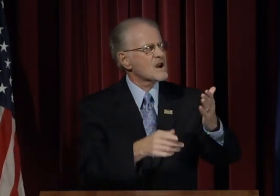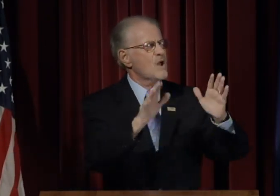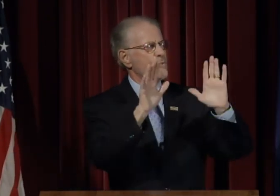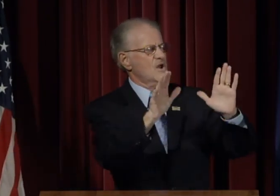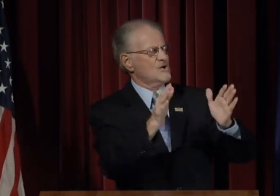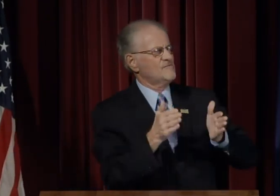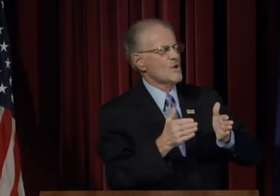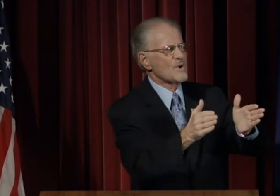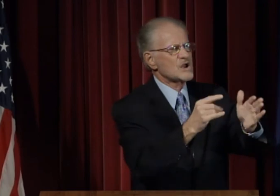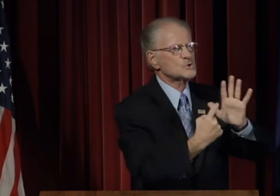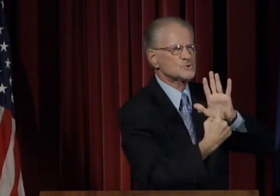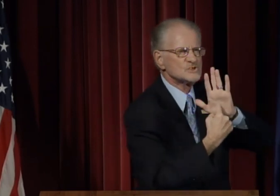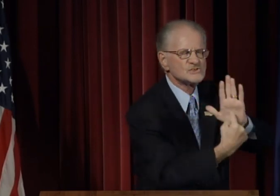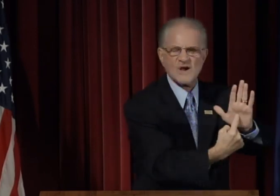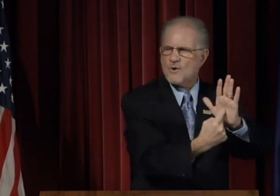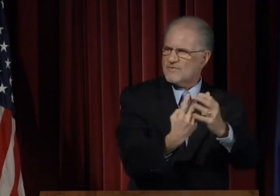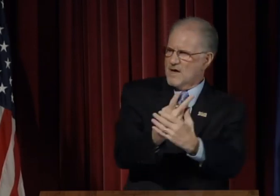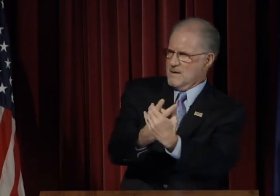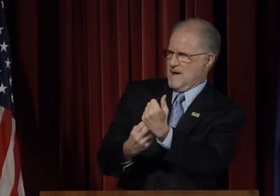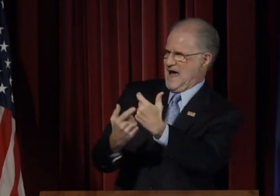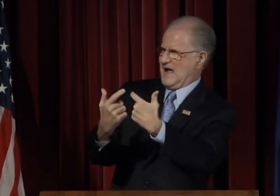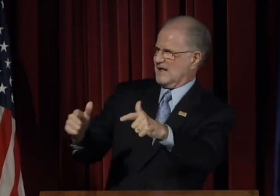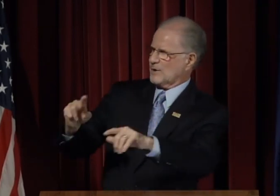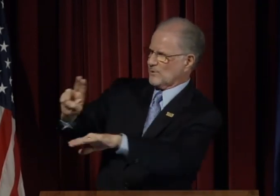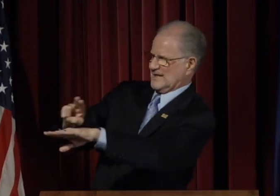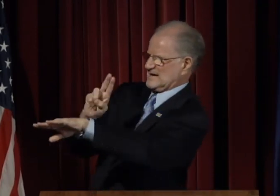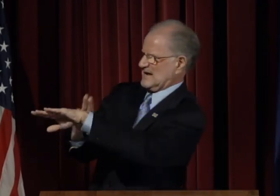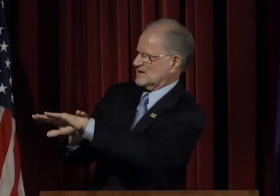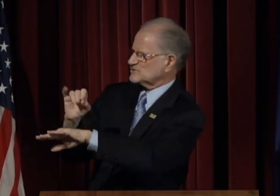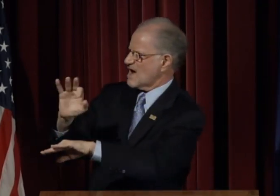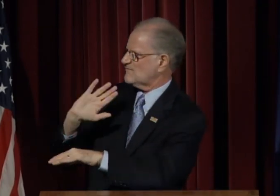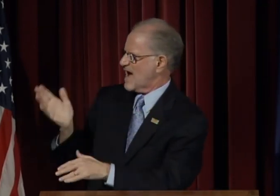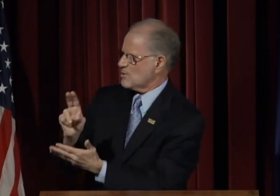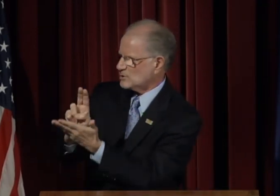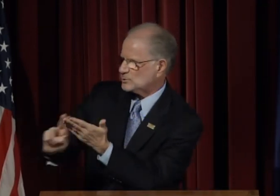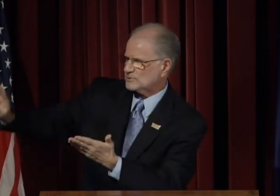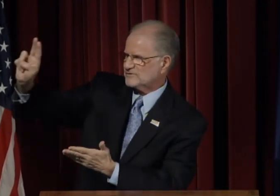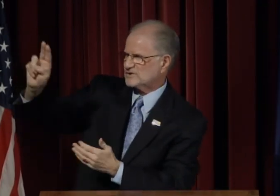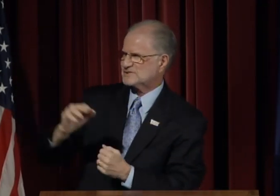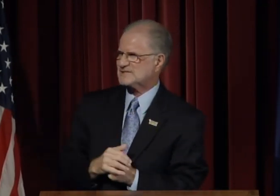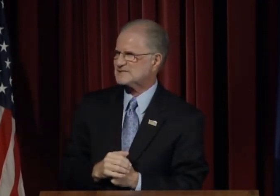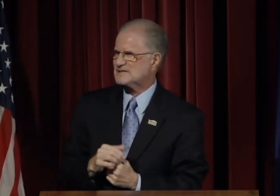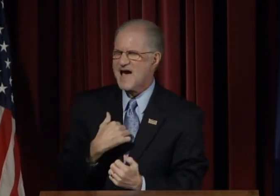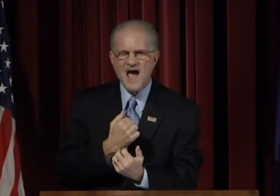And what a wonderful way to show off the bilingual nature of our University.